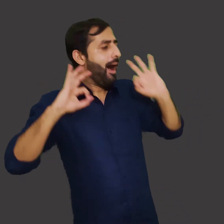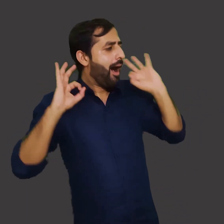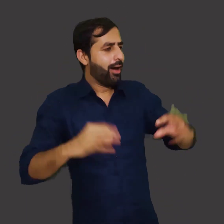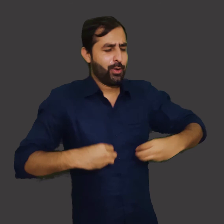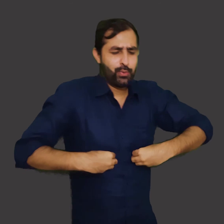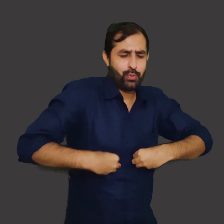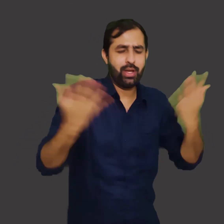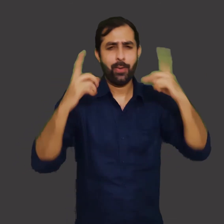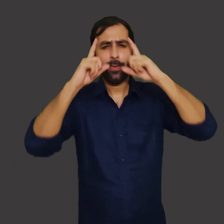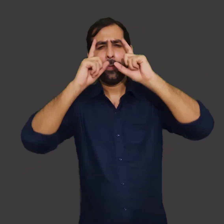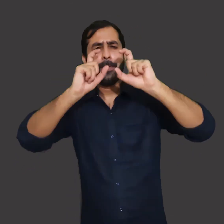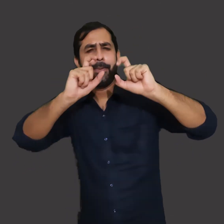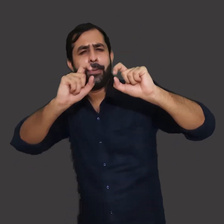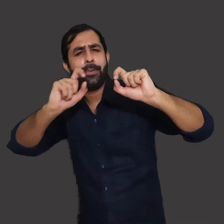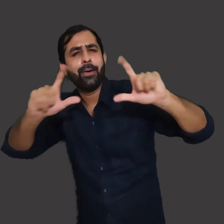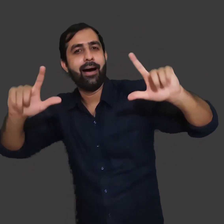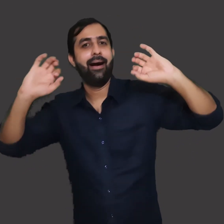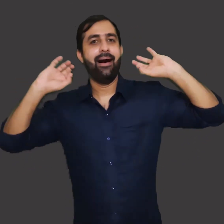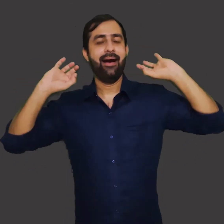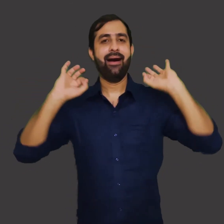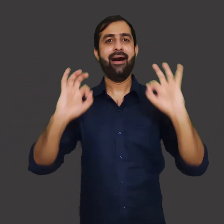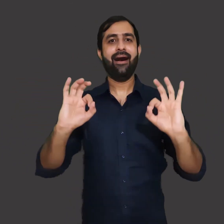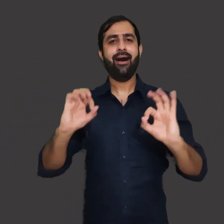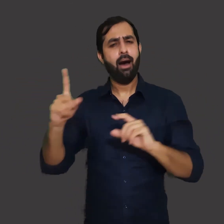This way agriculture plays a major role in the lives of the farmers.